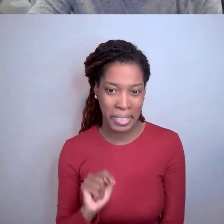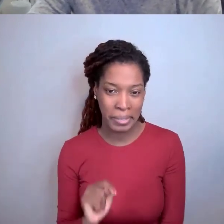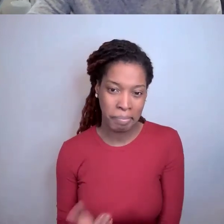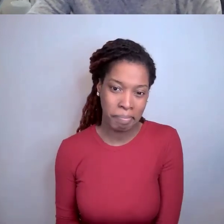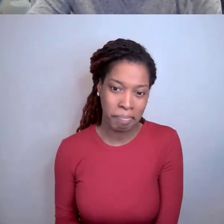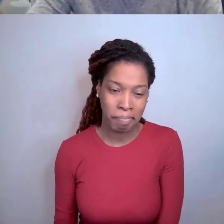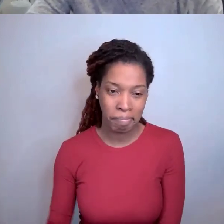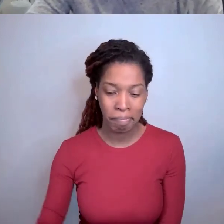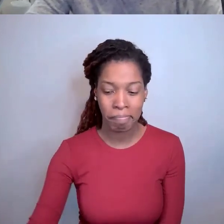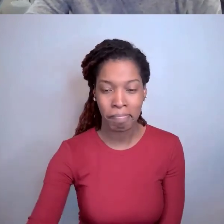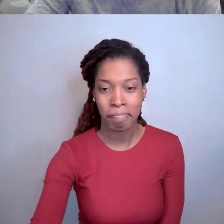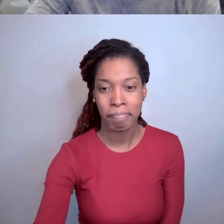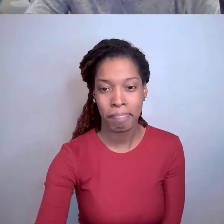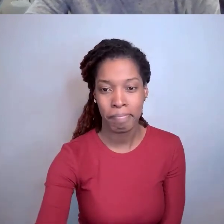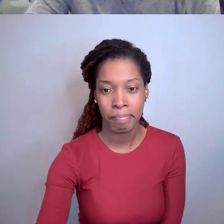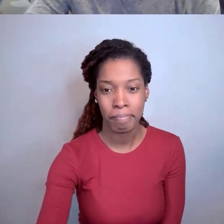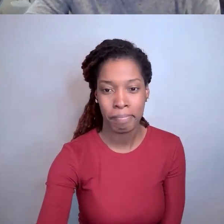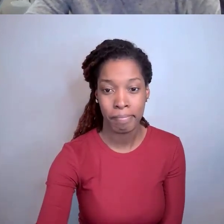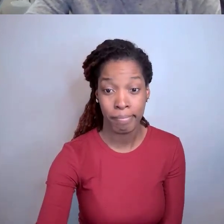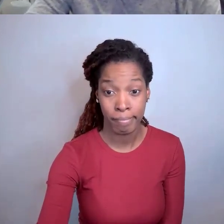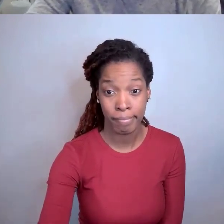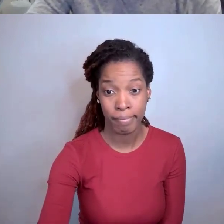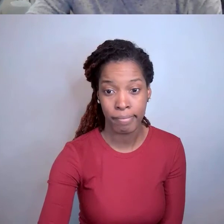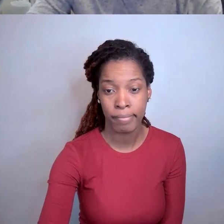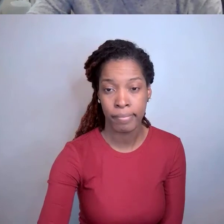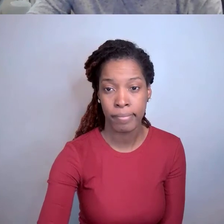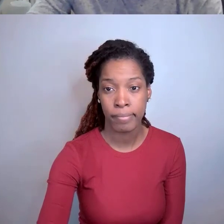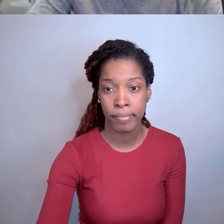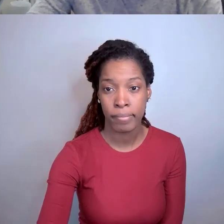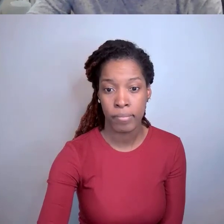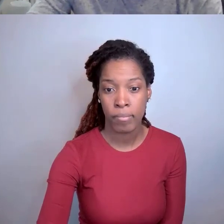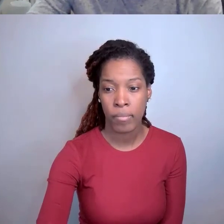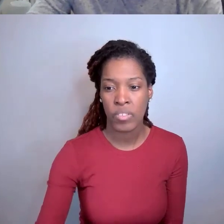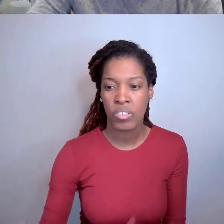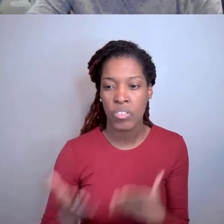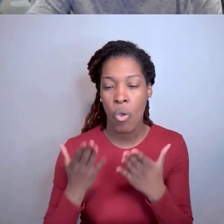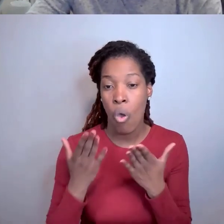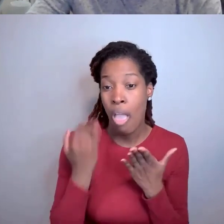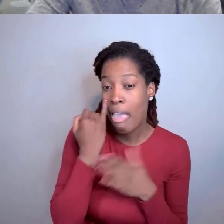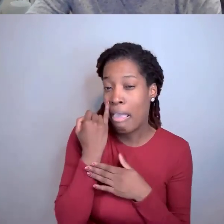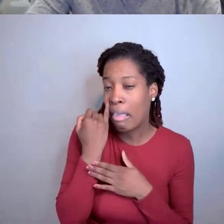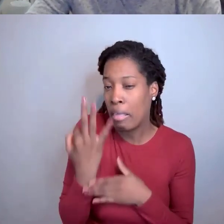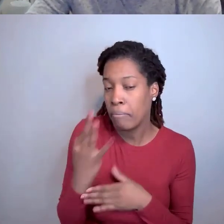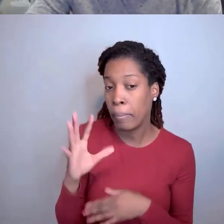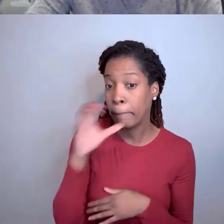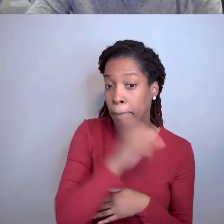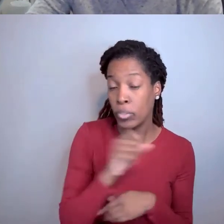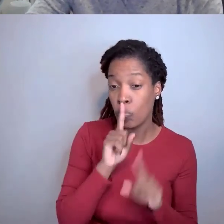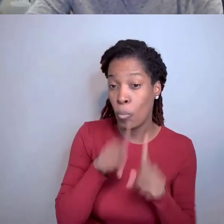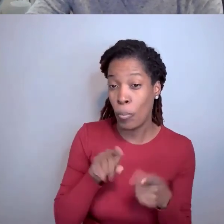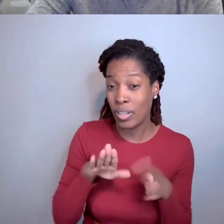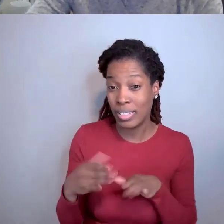Kristin Ta: Yep. Okay, so. What are the consequences of missing the reporting deadlines of various stages?